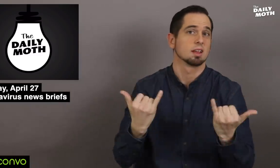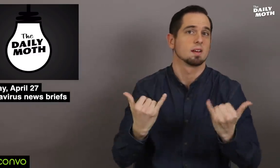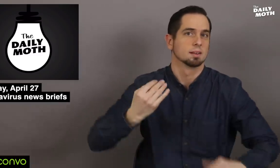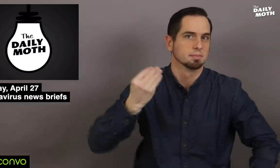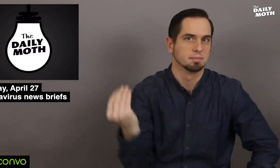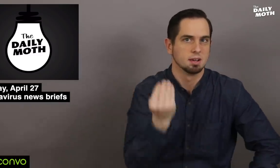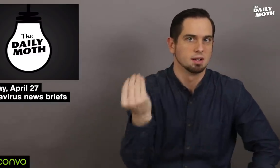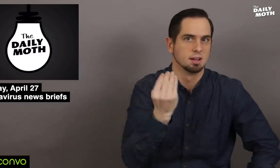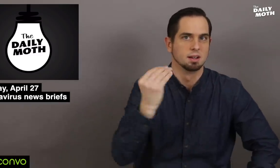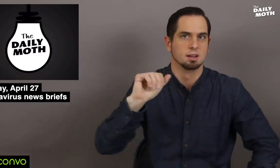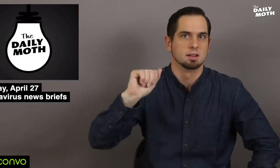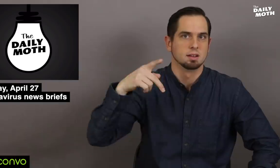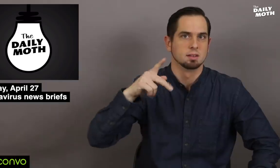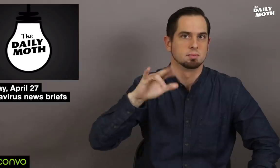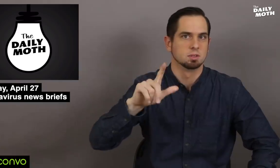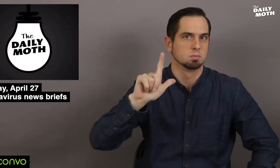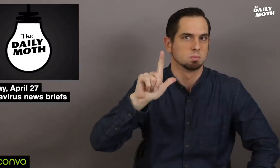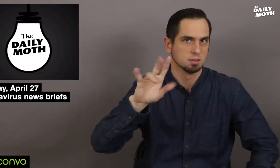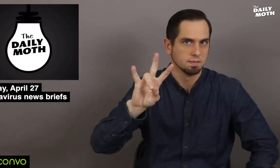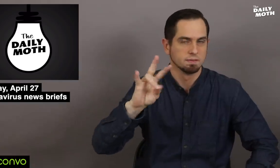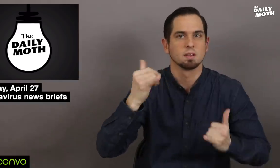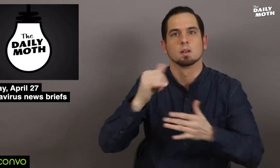It is Monday, April 27.